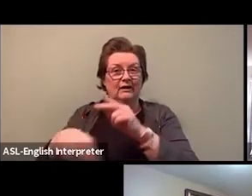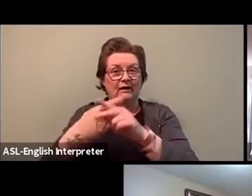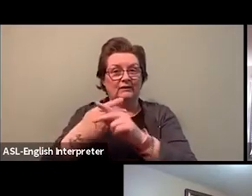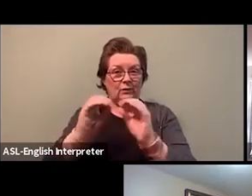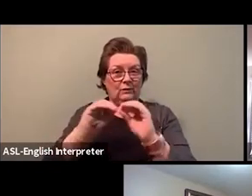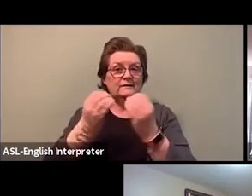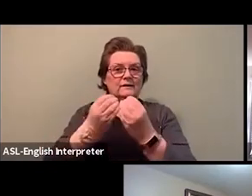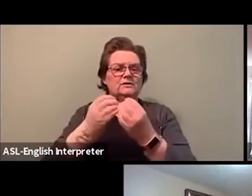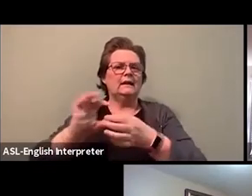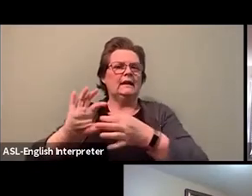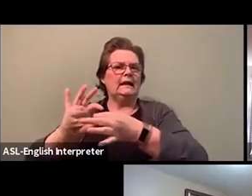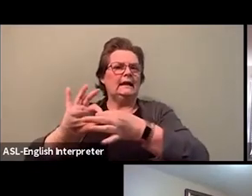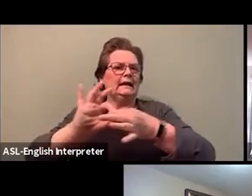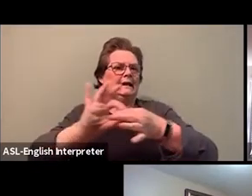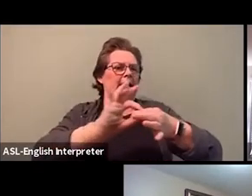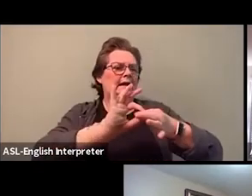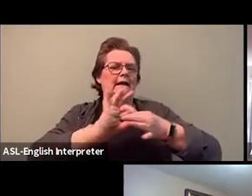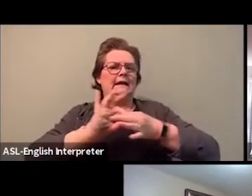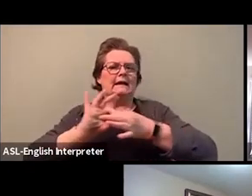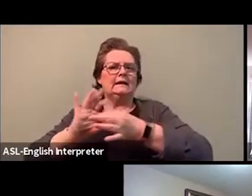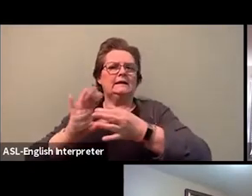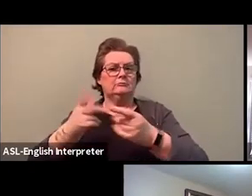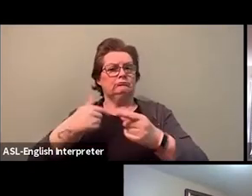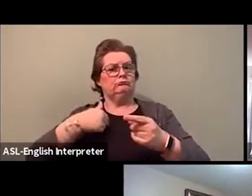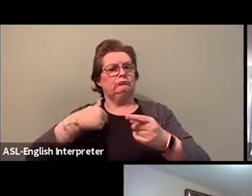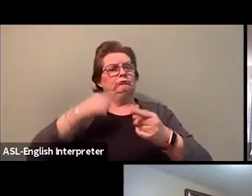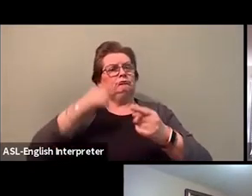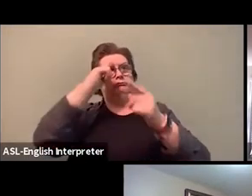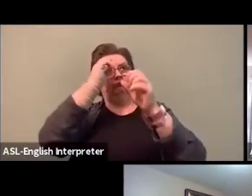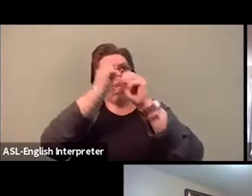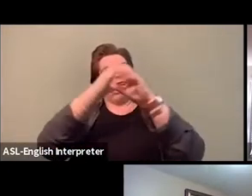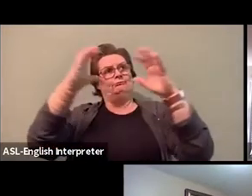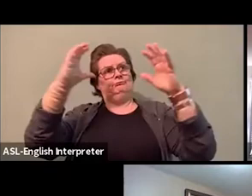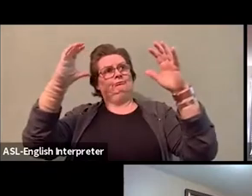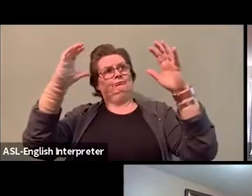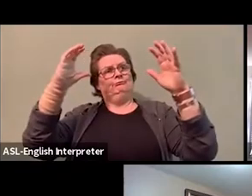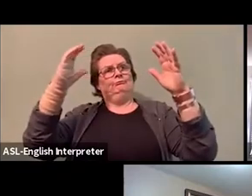And I imagine a world where we can hear more black voices,